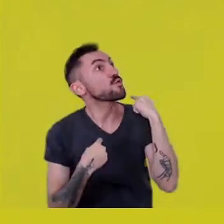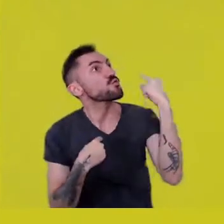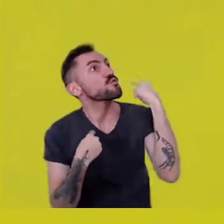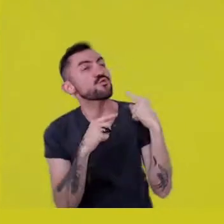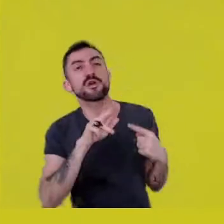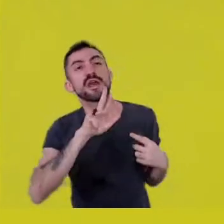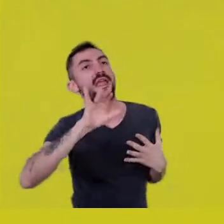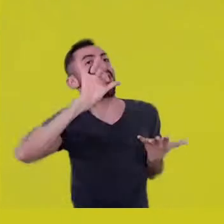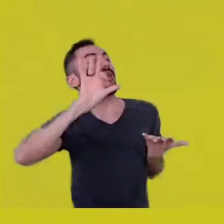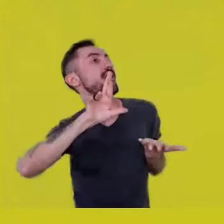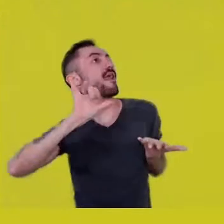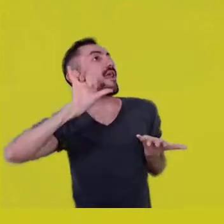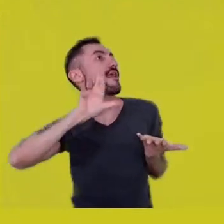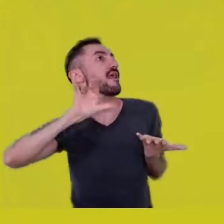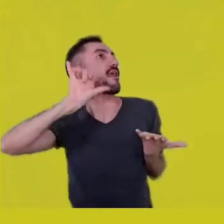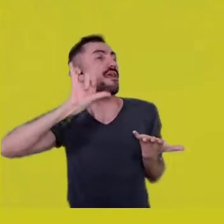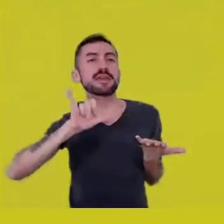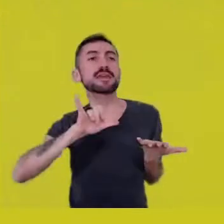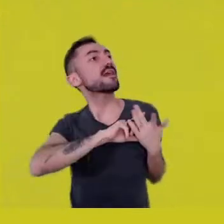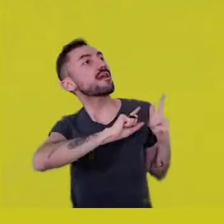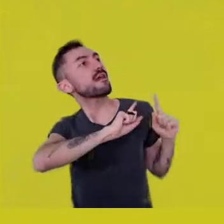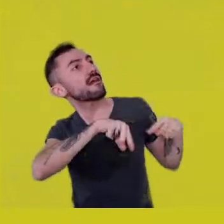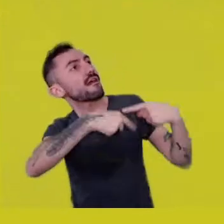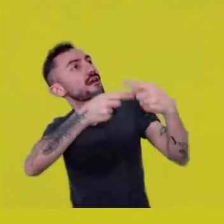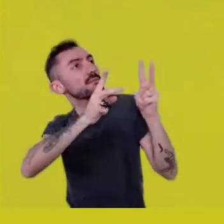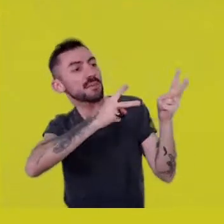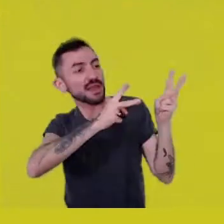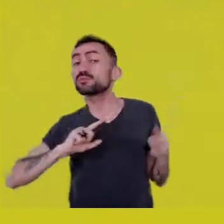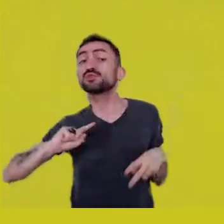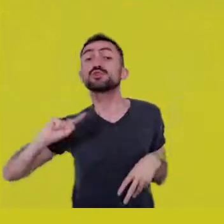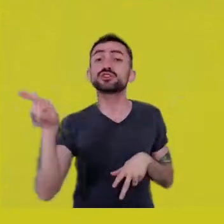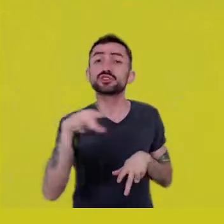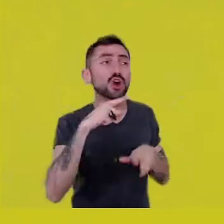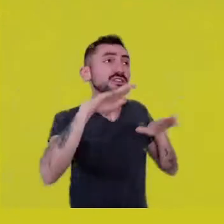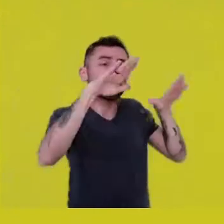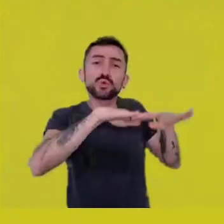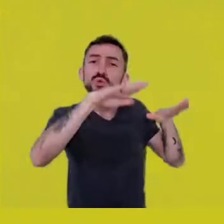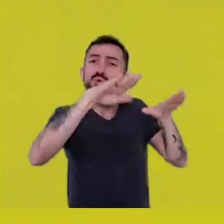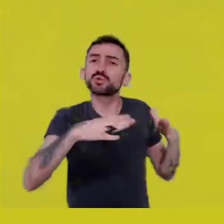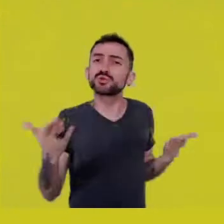and we keep cultuating this dangerous thing, the individual,